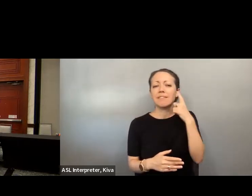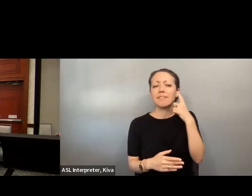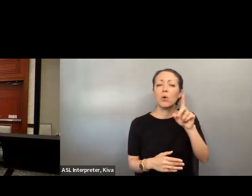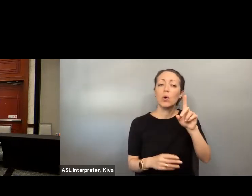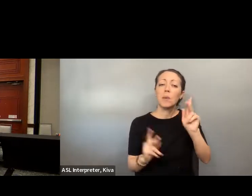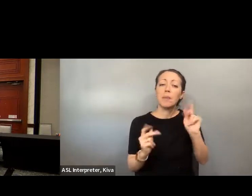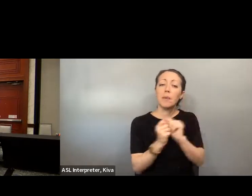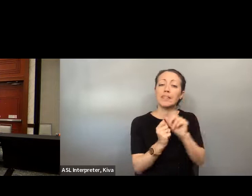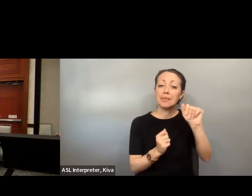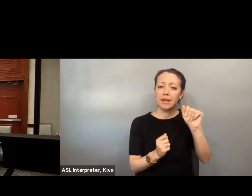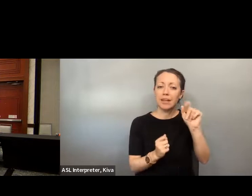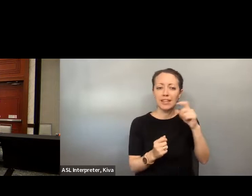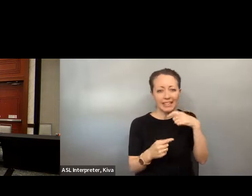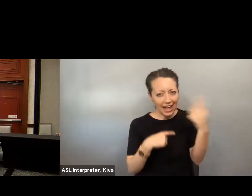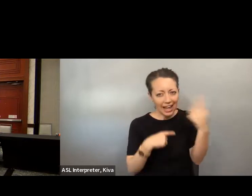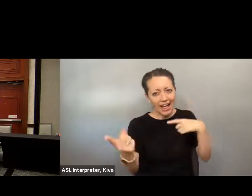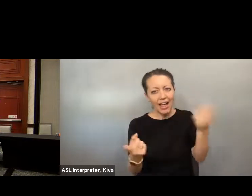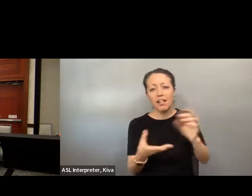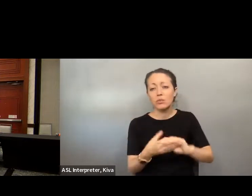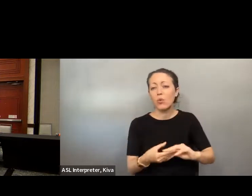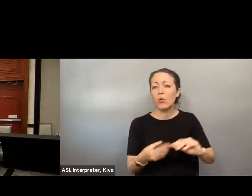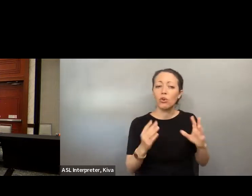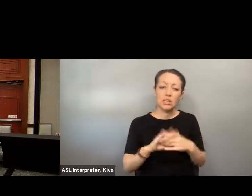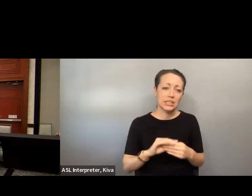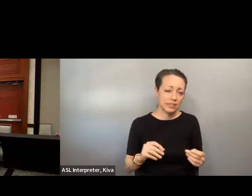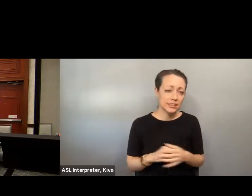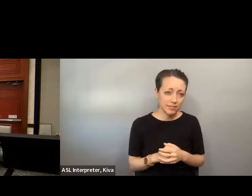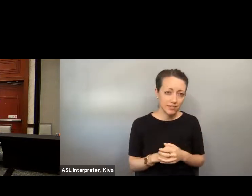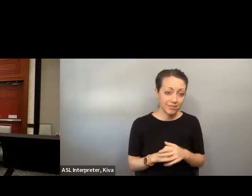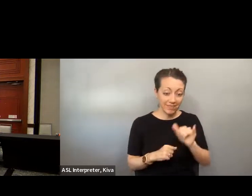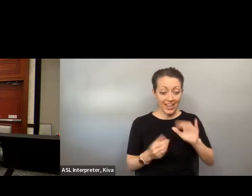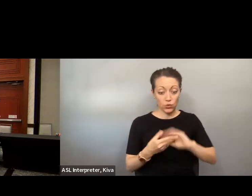Emily pointed out, there's an increased need and especially great need for people with disabilities to tell their